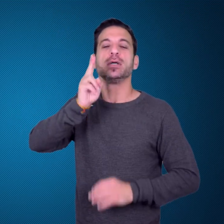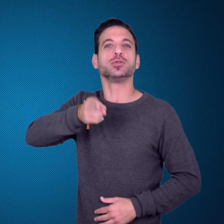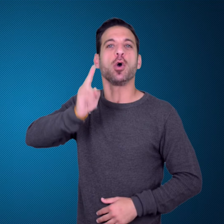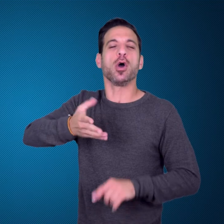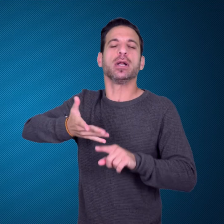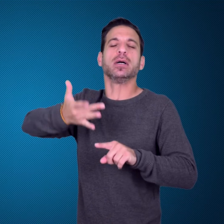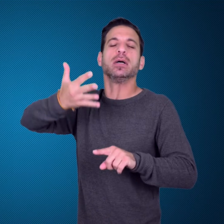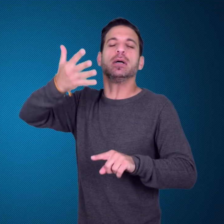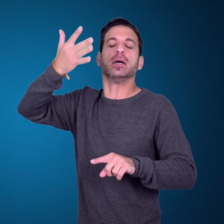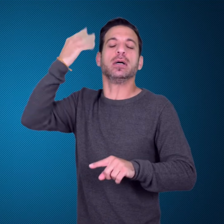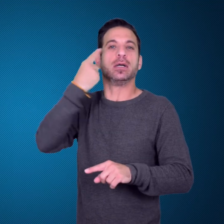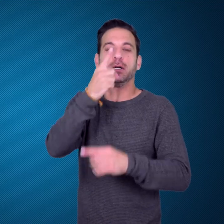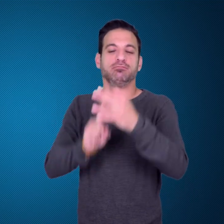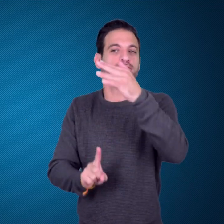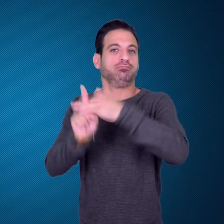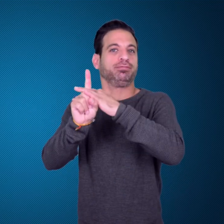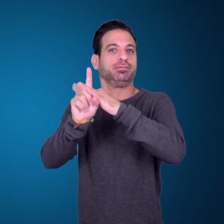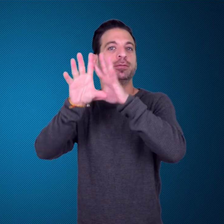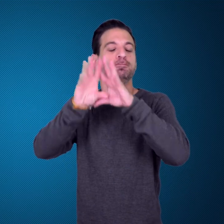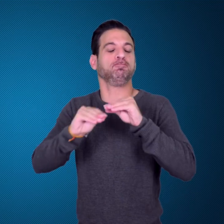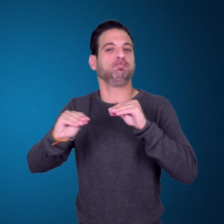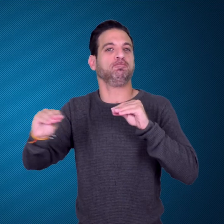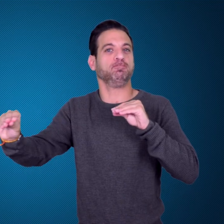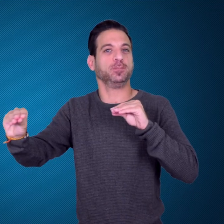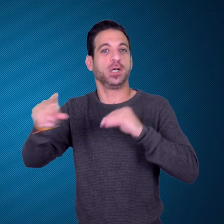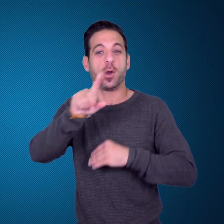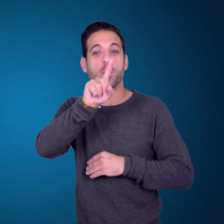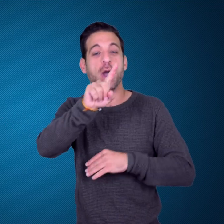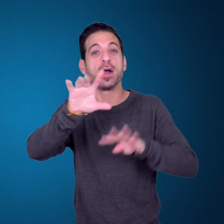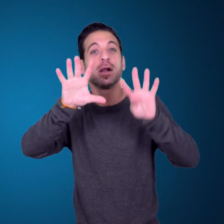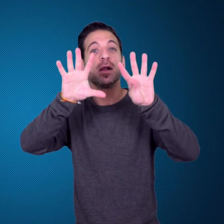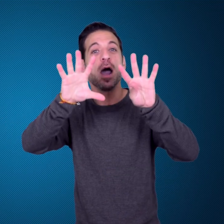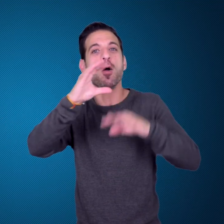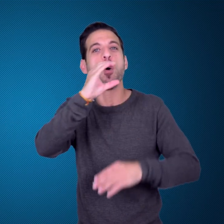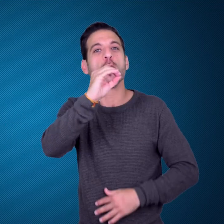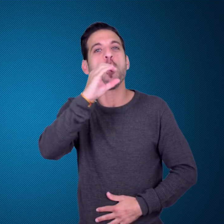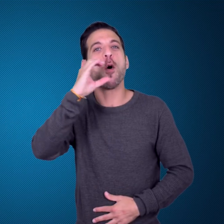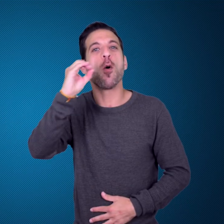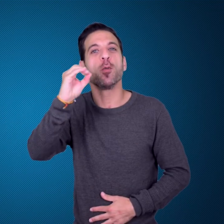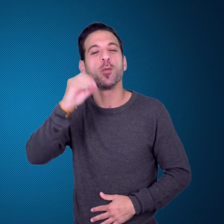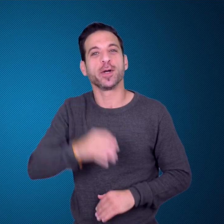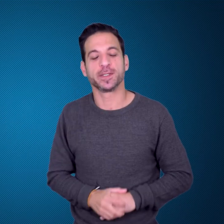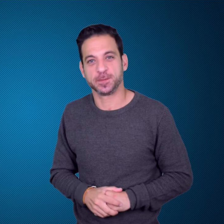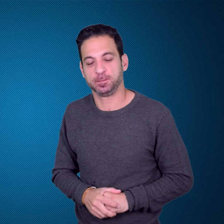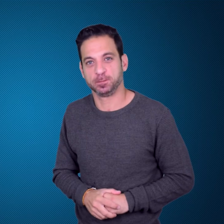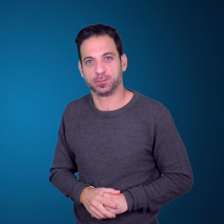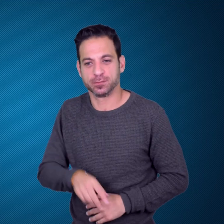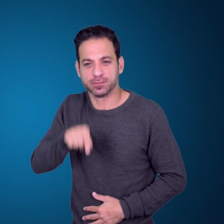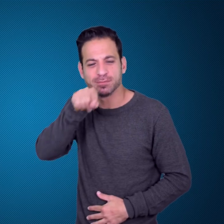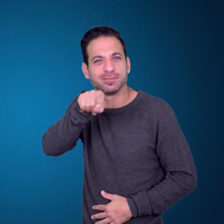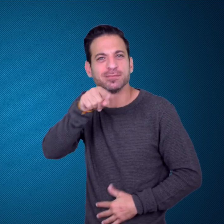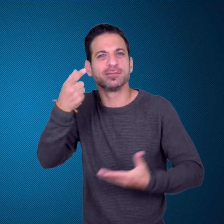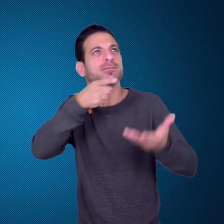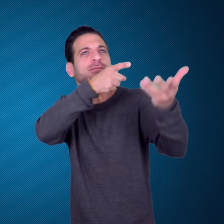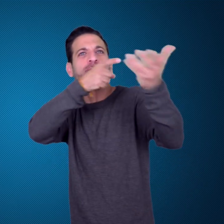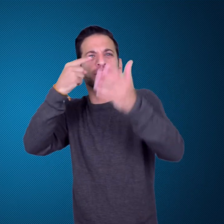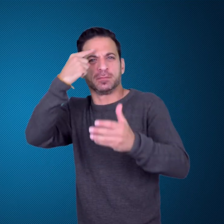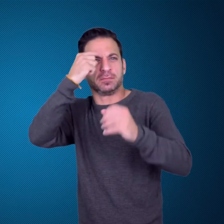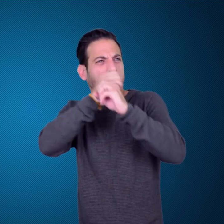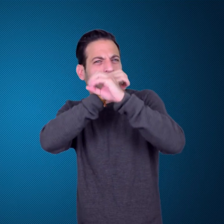in 1900. The object of this event was to shoot and kill